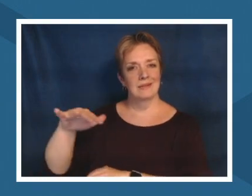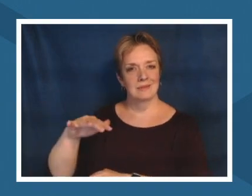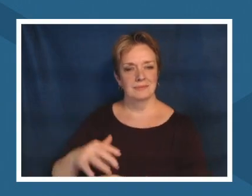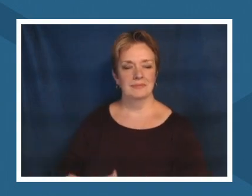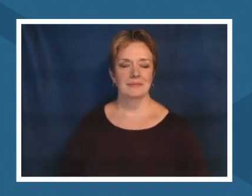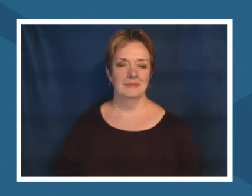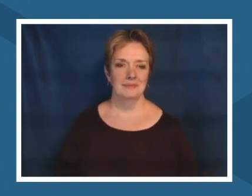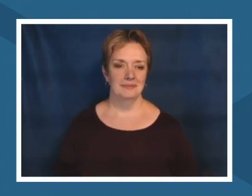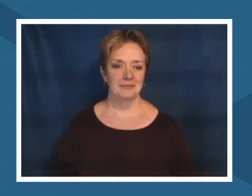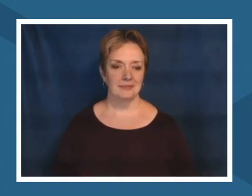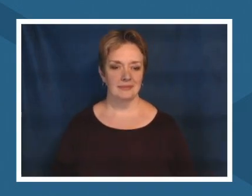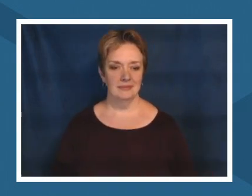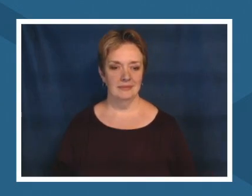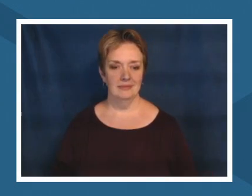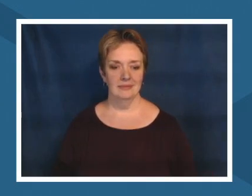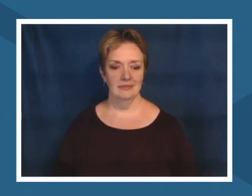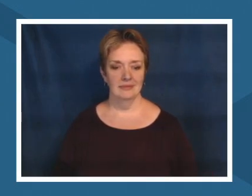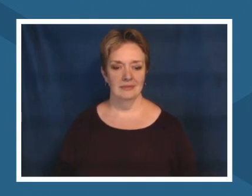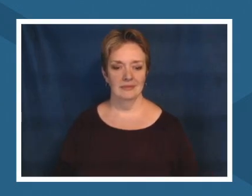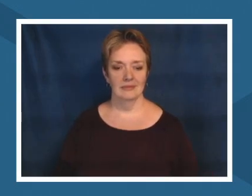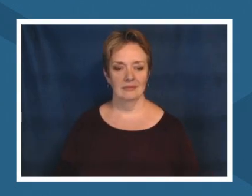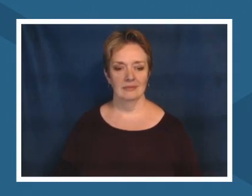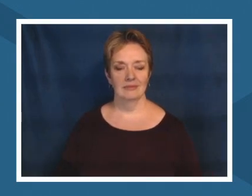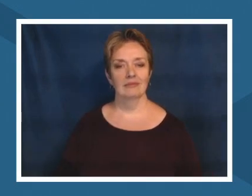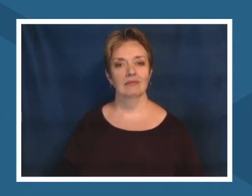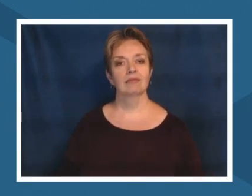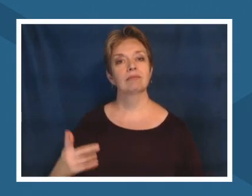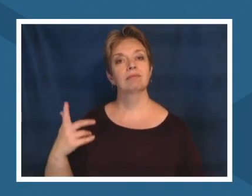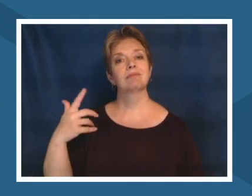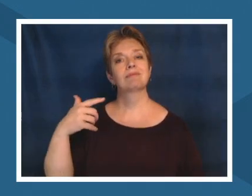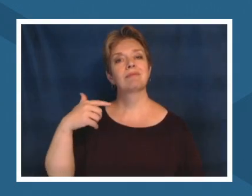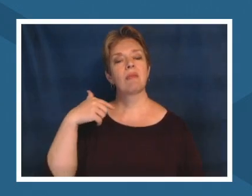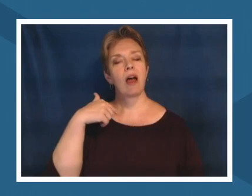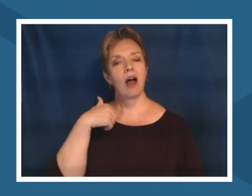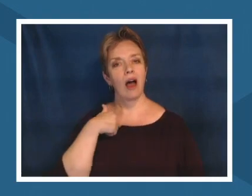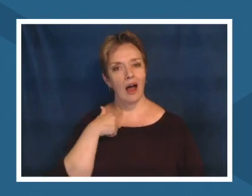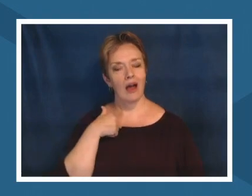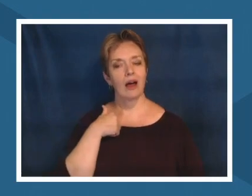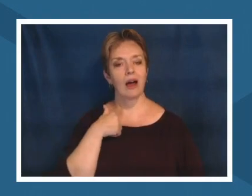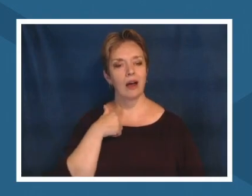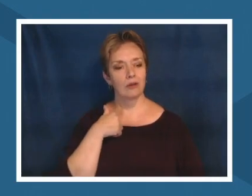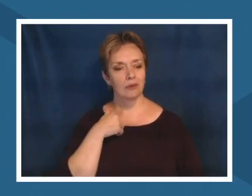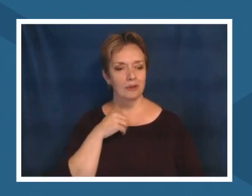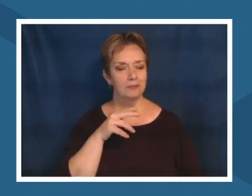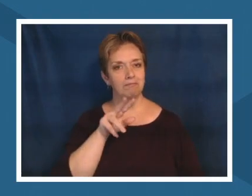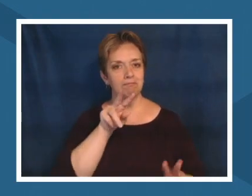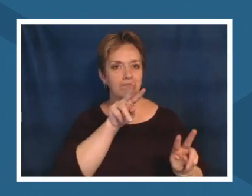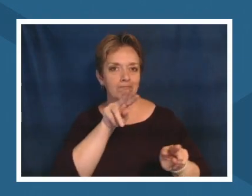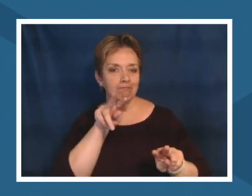um some previous talks like of other california native cultural leaders and